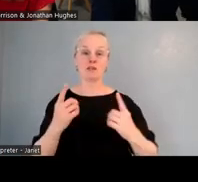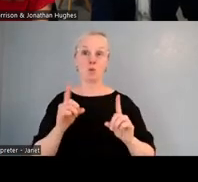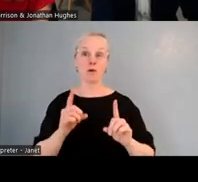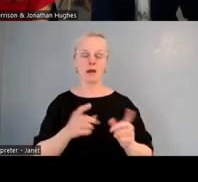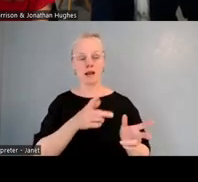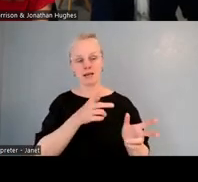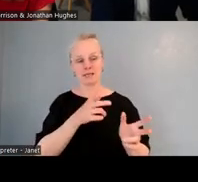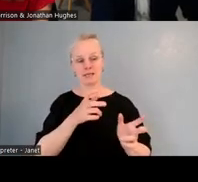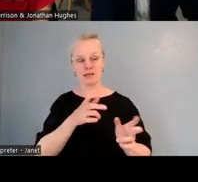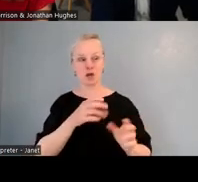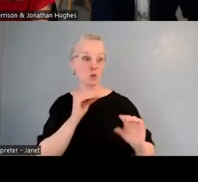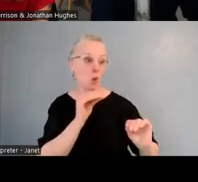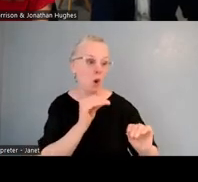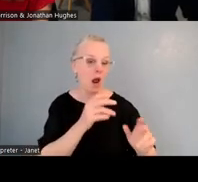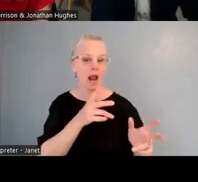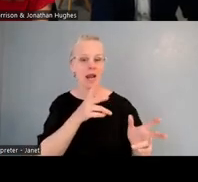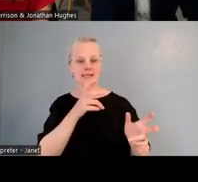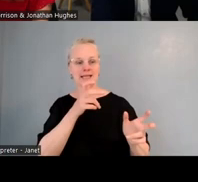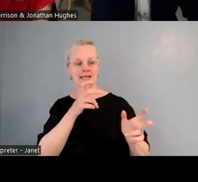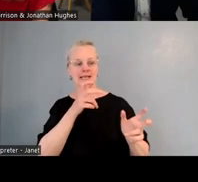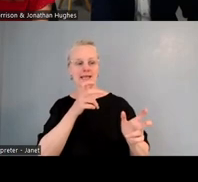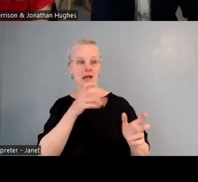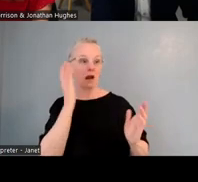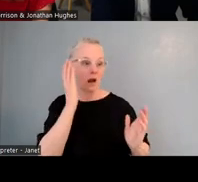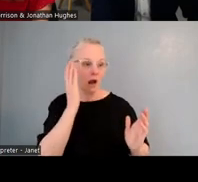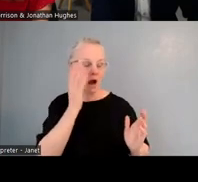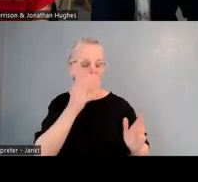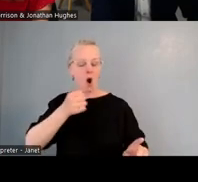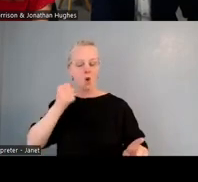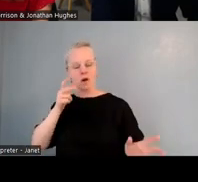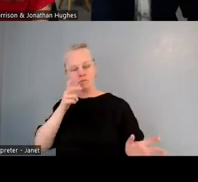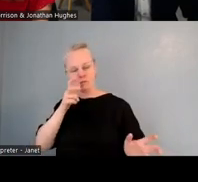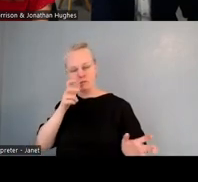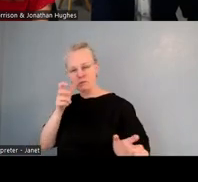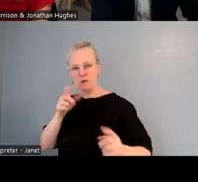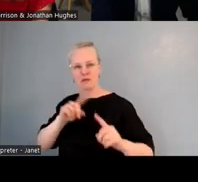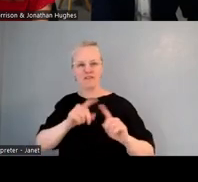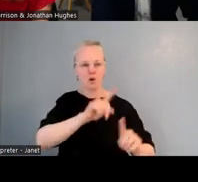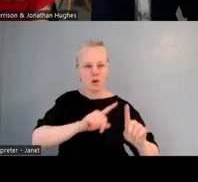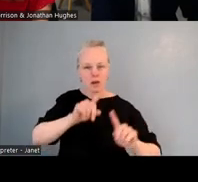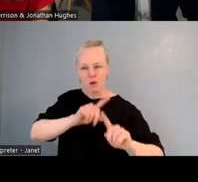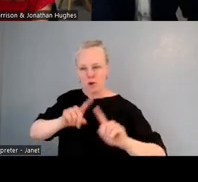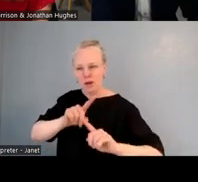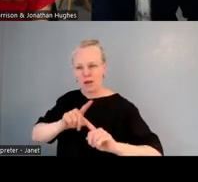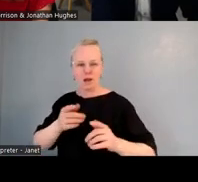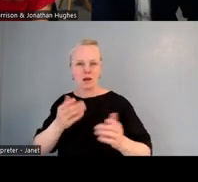we just did a lot of listening to local whānau, and had a number of hui with local whānau and local parents.